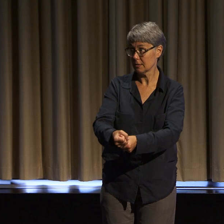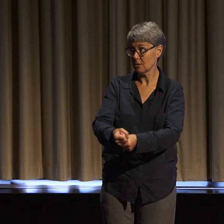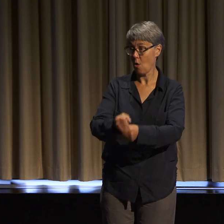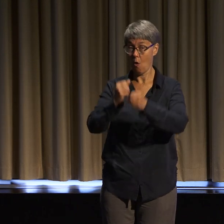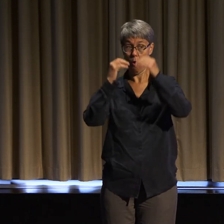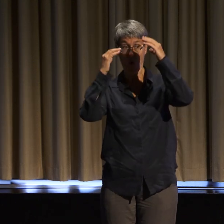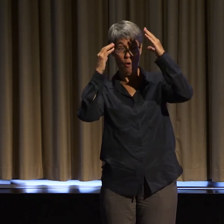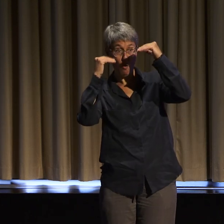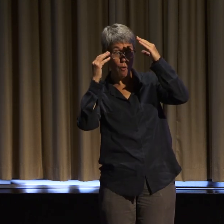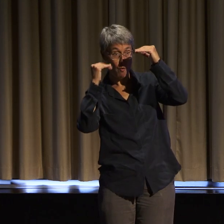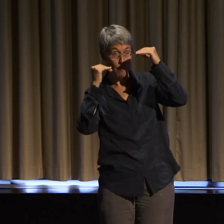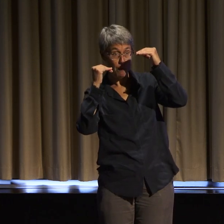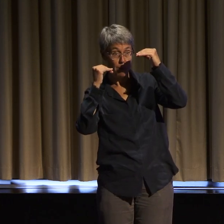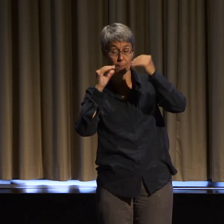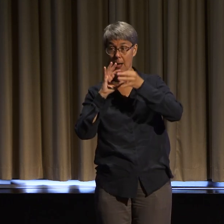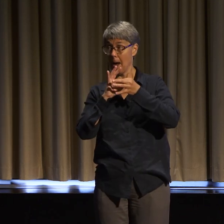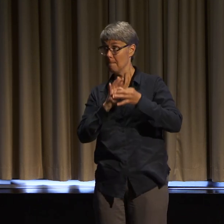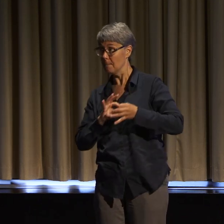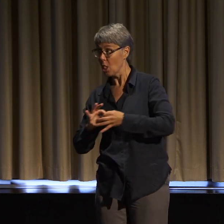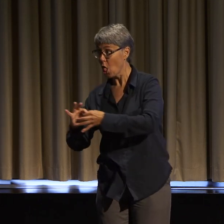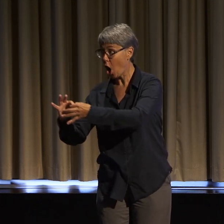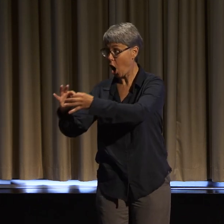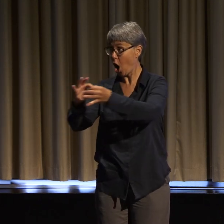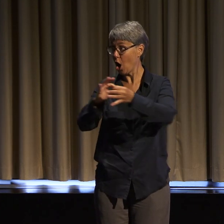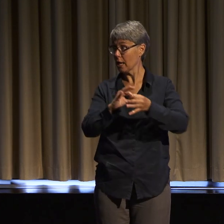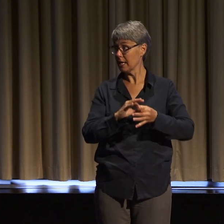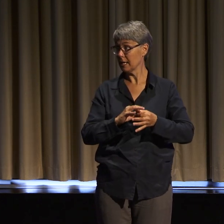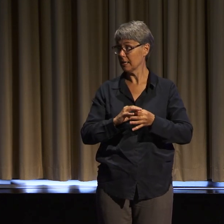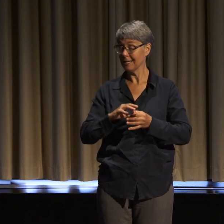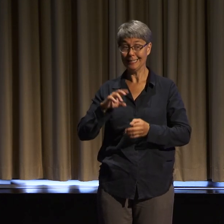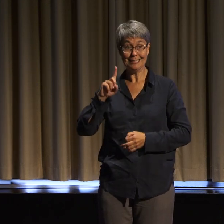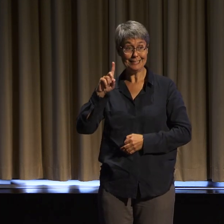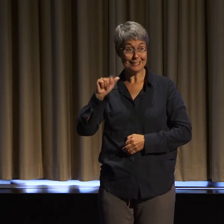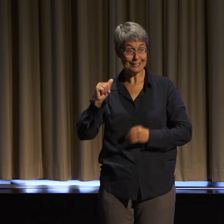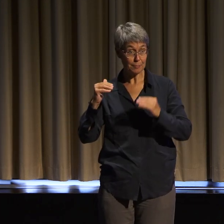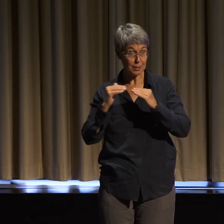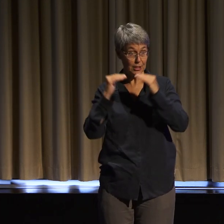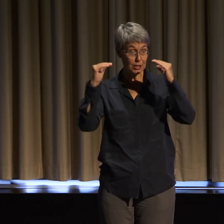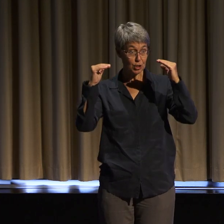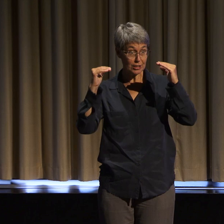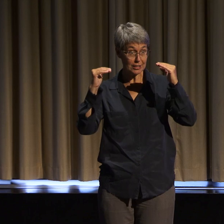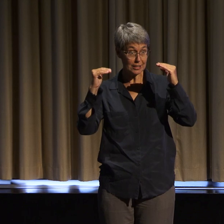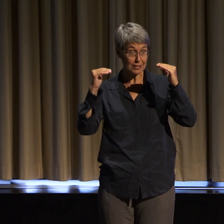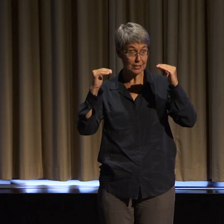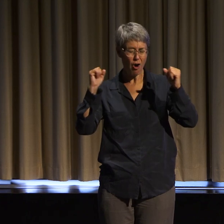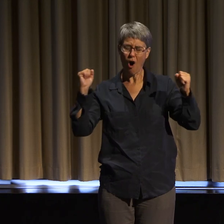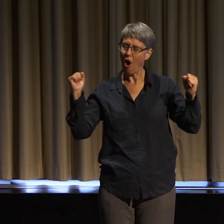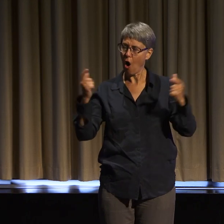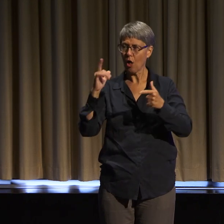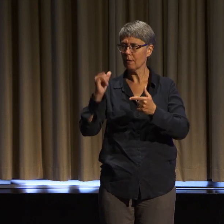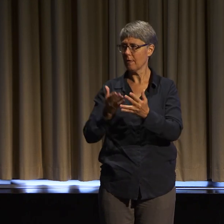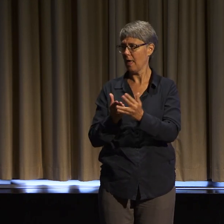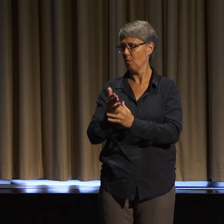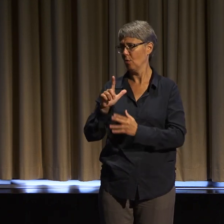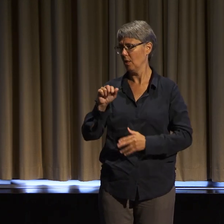This is how we practice disability justice in its most powerful and magnificent potential.